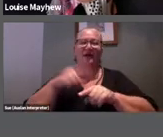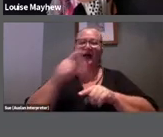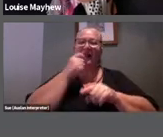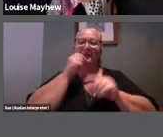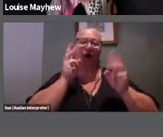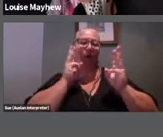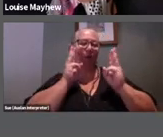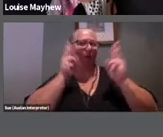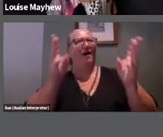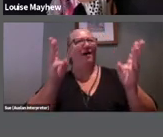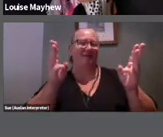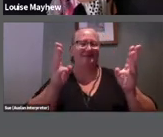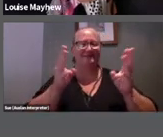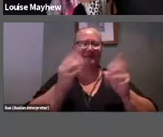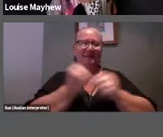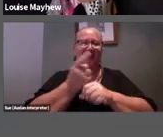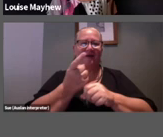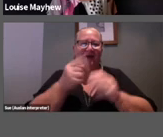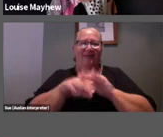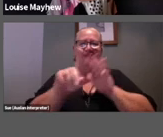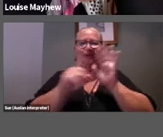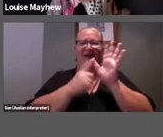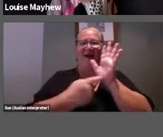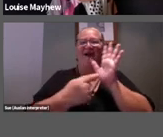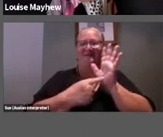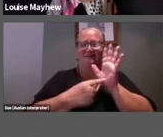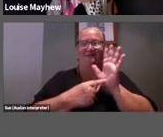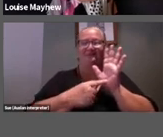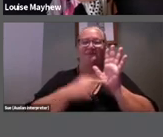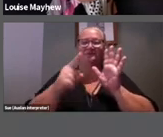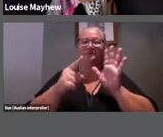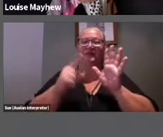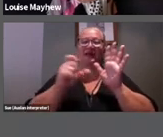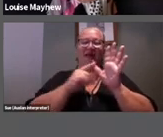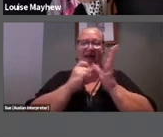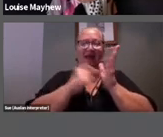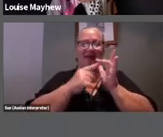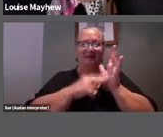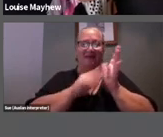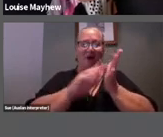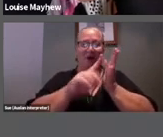streak built into the artwork, which Carsten Holler is referring to when he